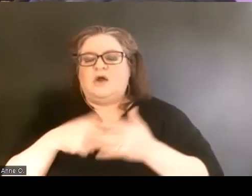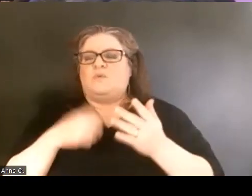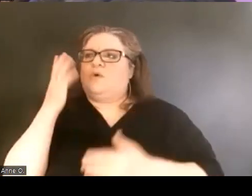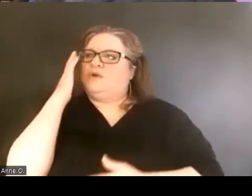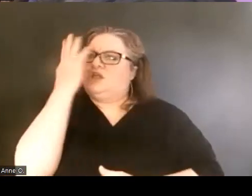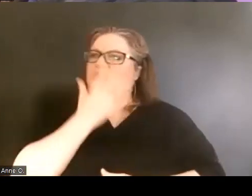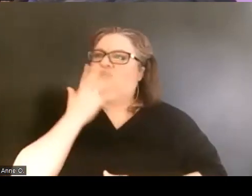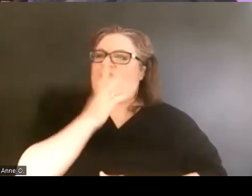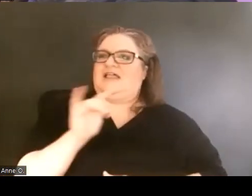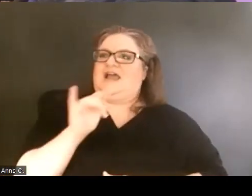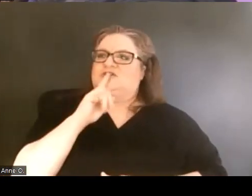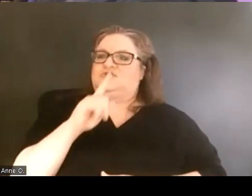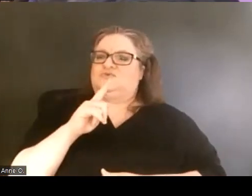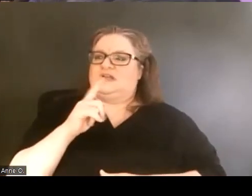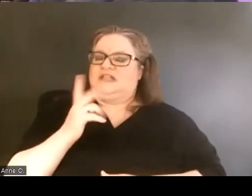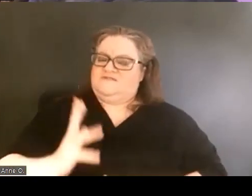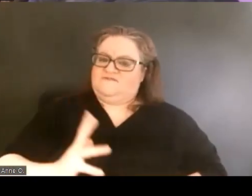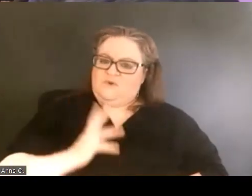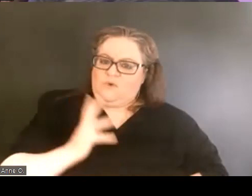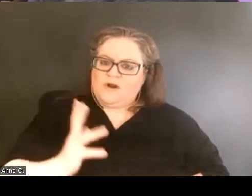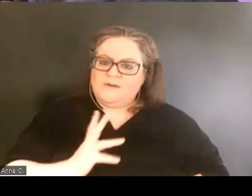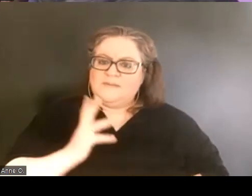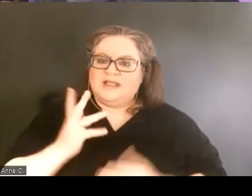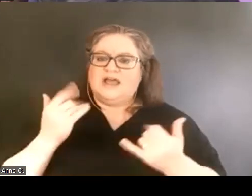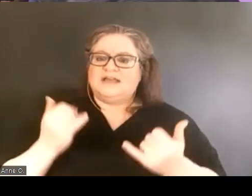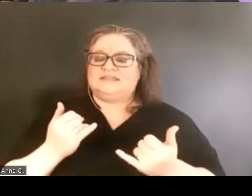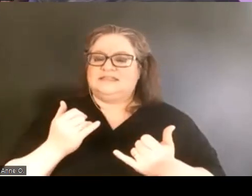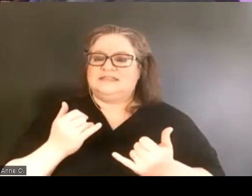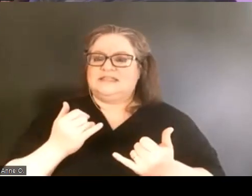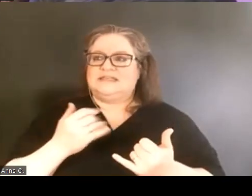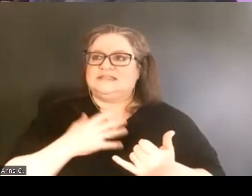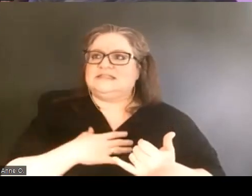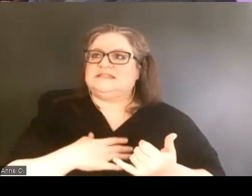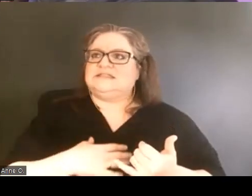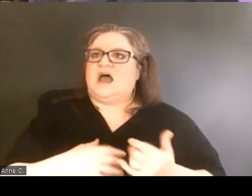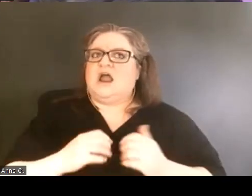to really formalize this desire and want